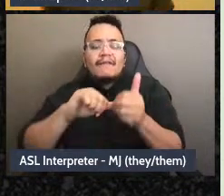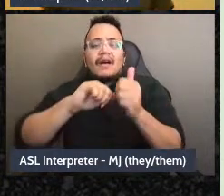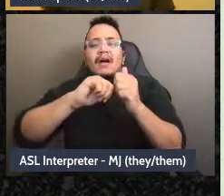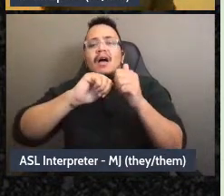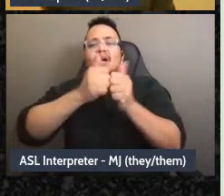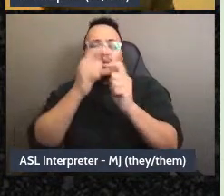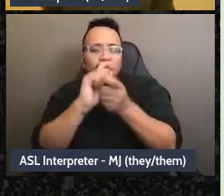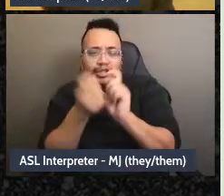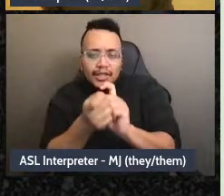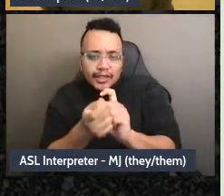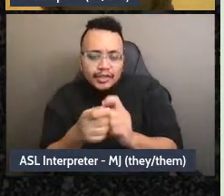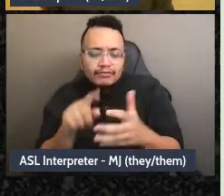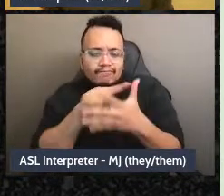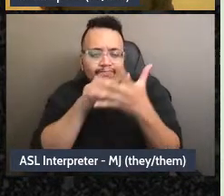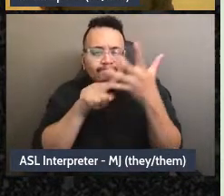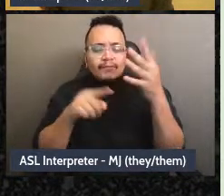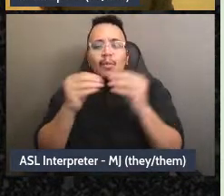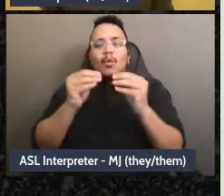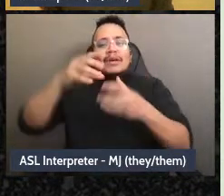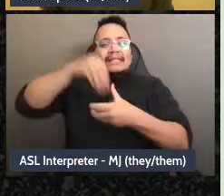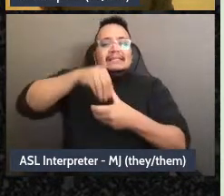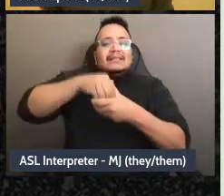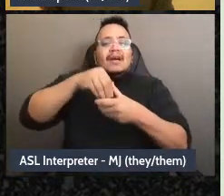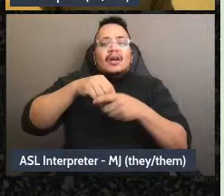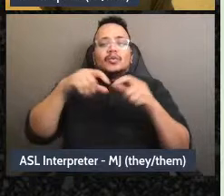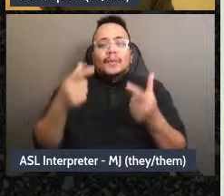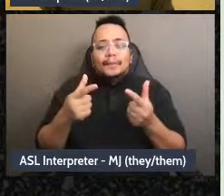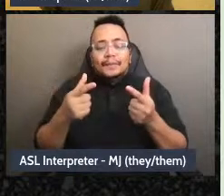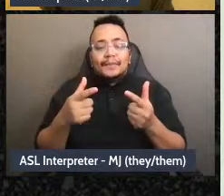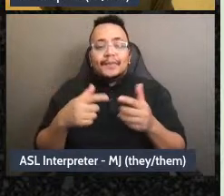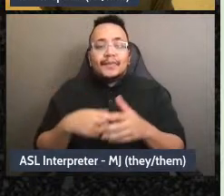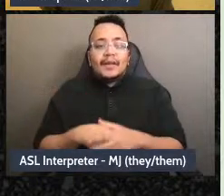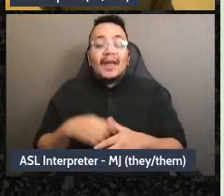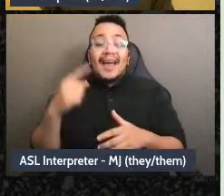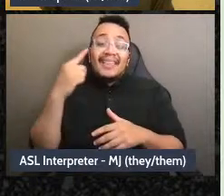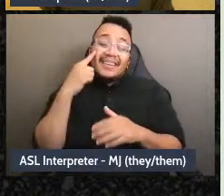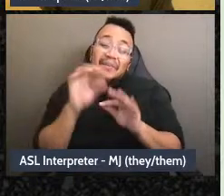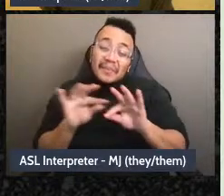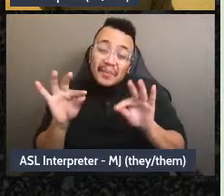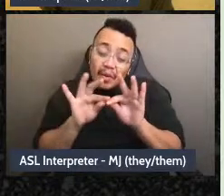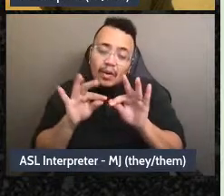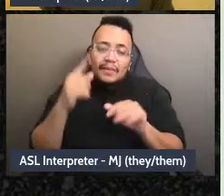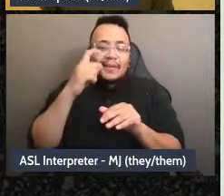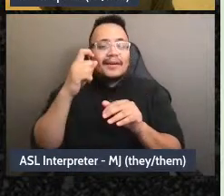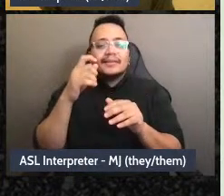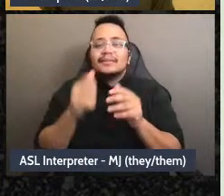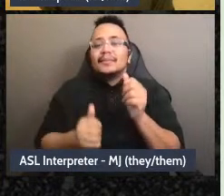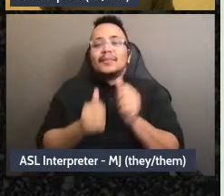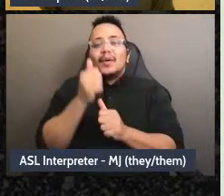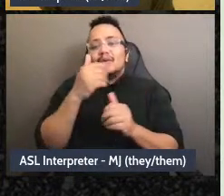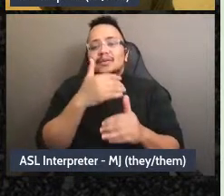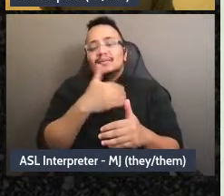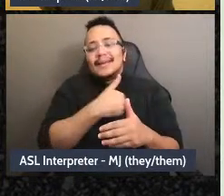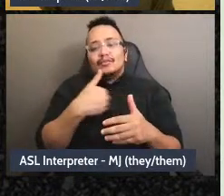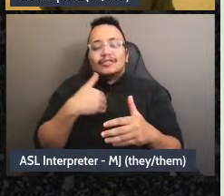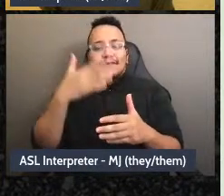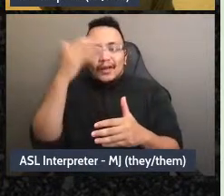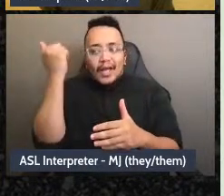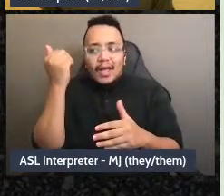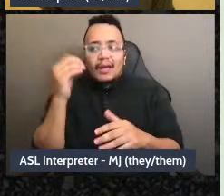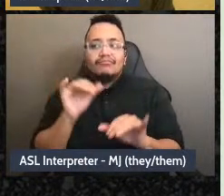in here and i just name that because it's often the team that people forget to create